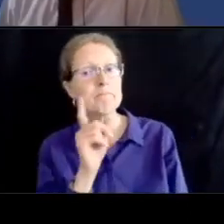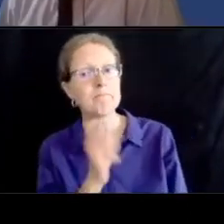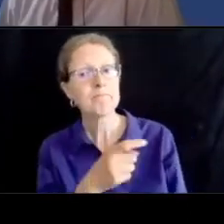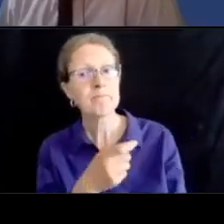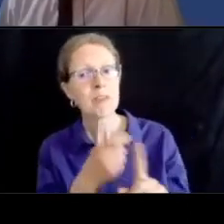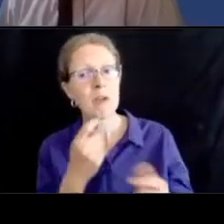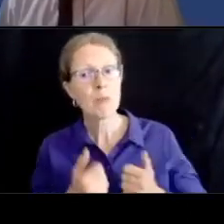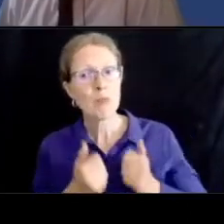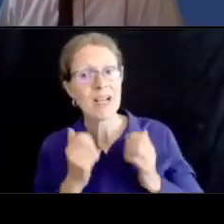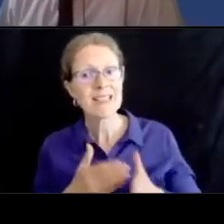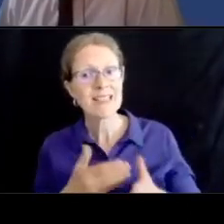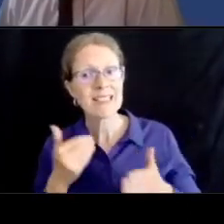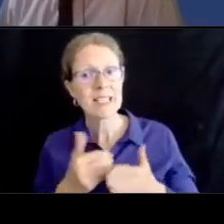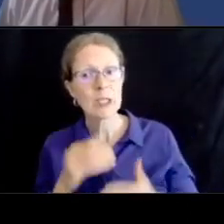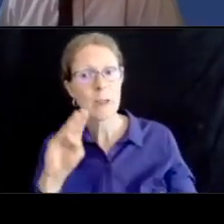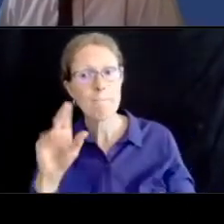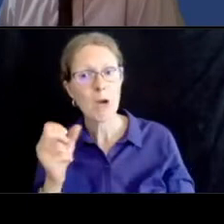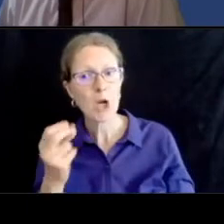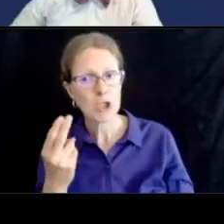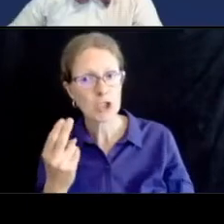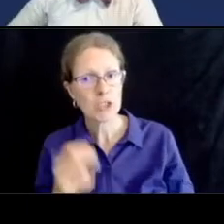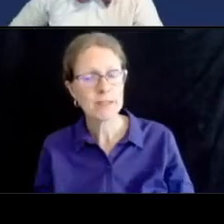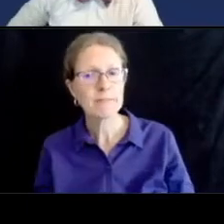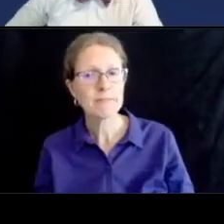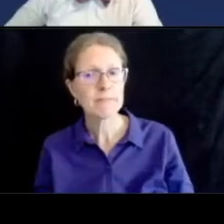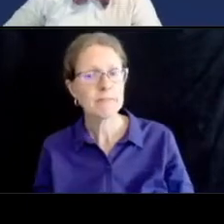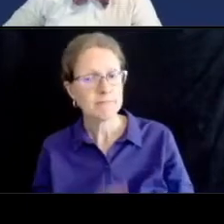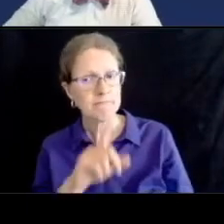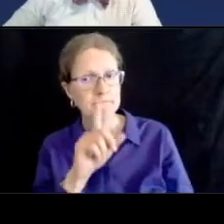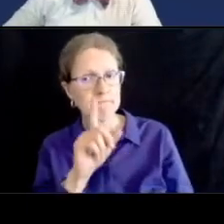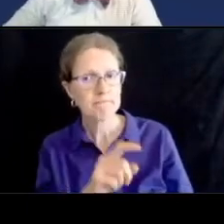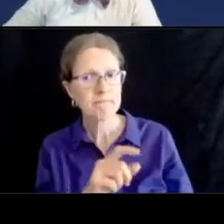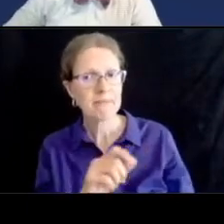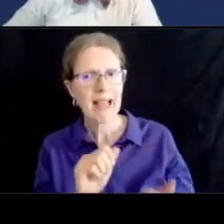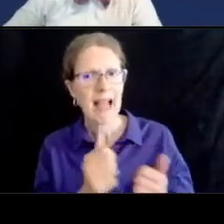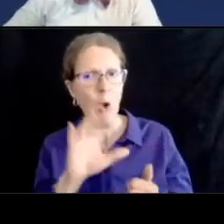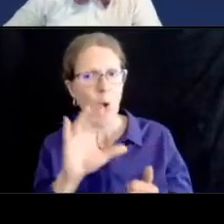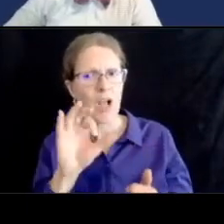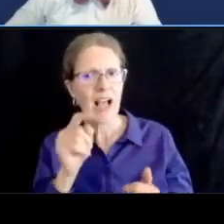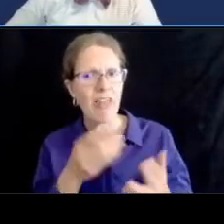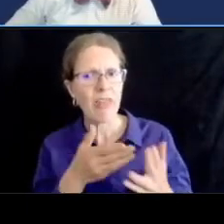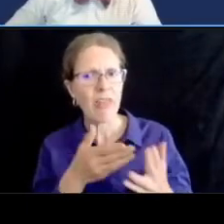the question is how will cut-throughs like the car wash near albemarle street be handled